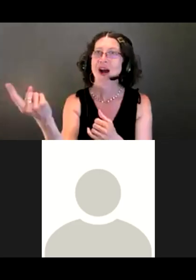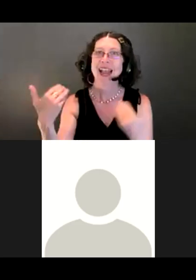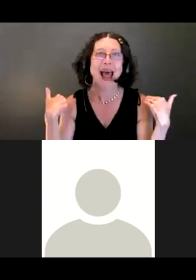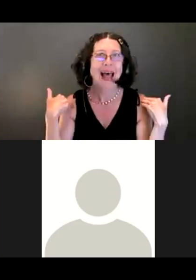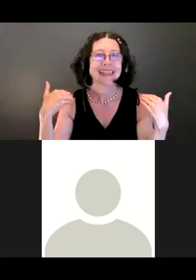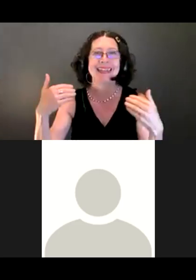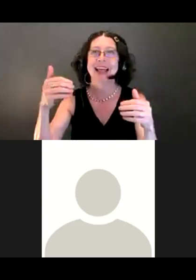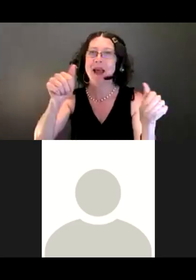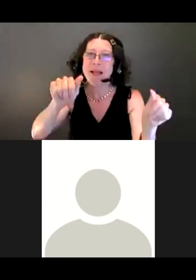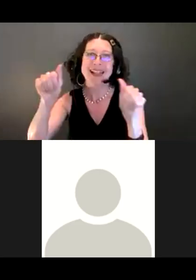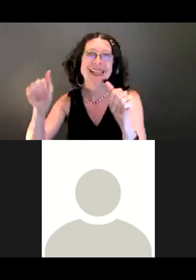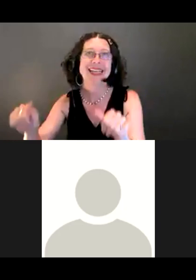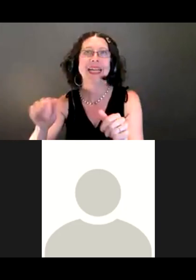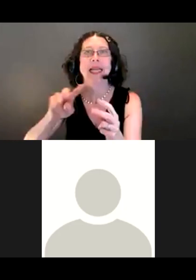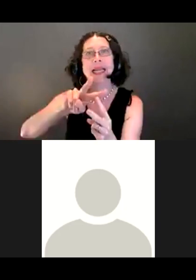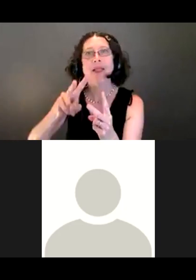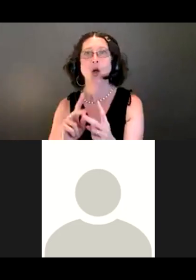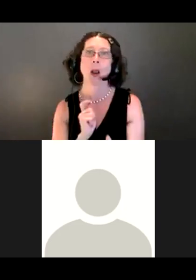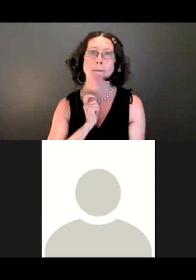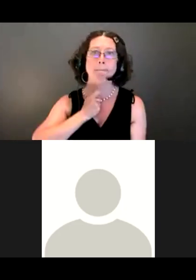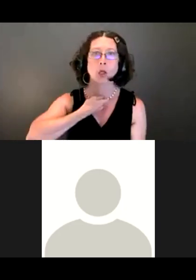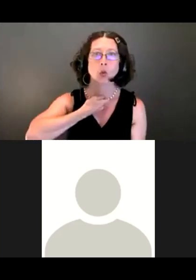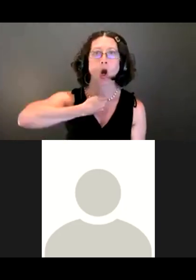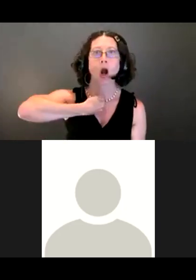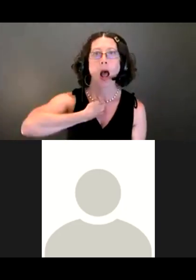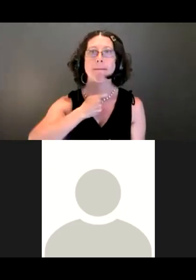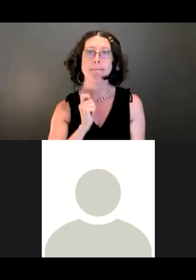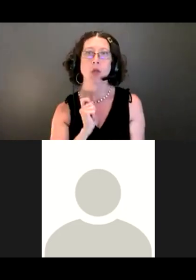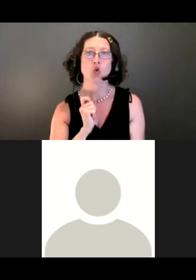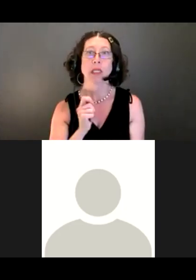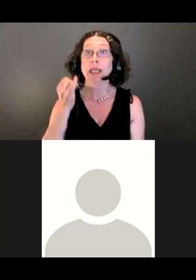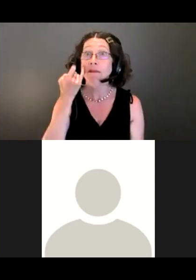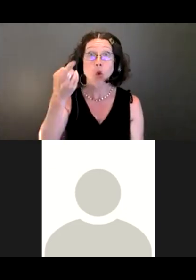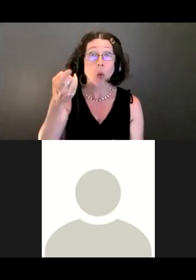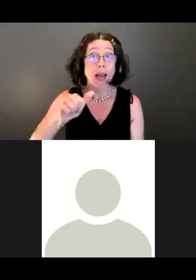mute or unmute themselves. If you are having any trouble with that function, will you